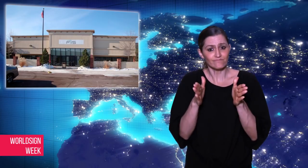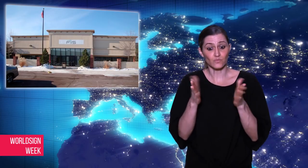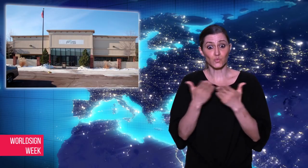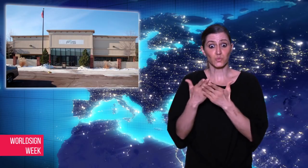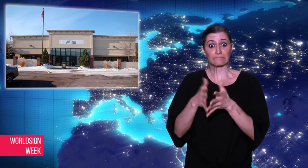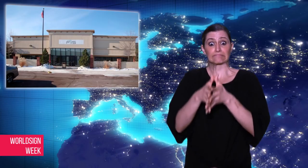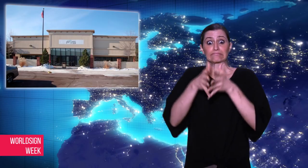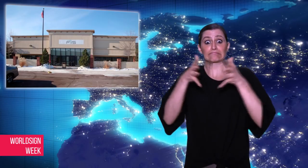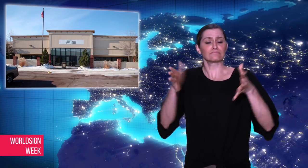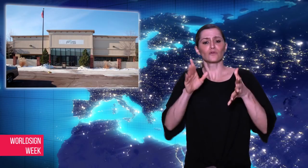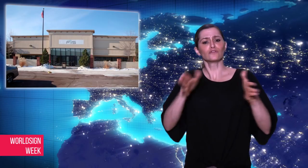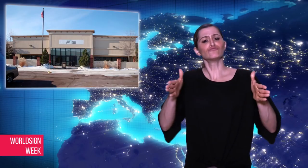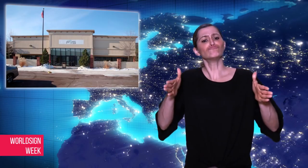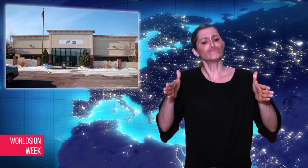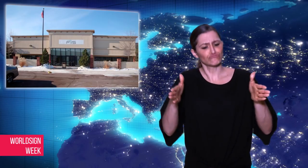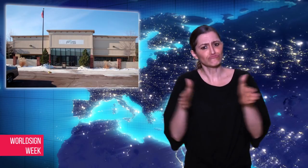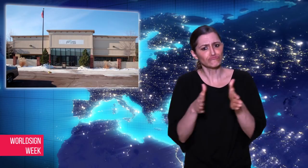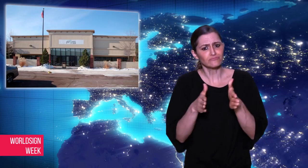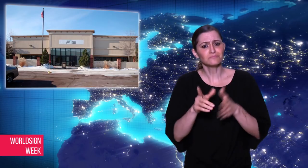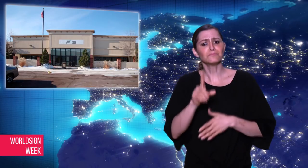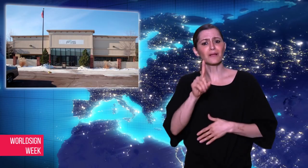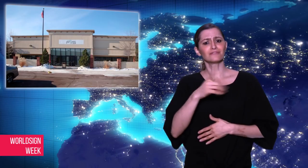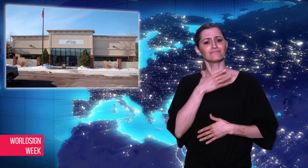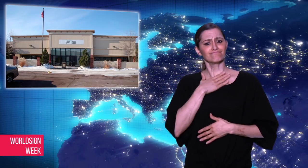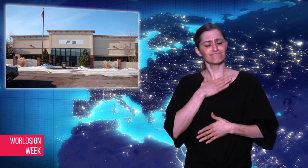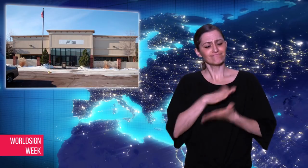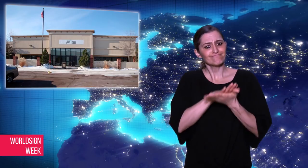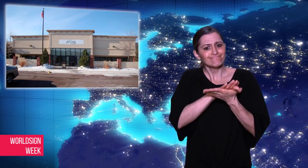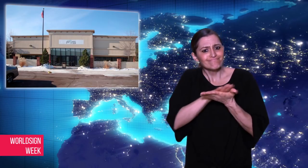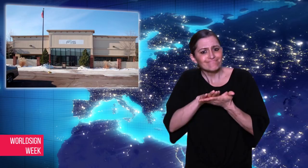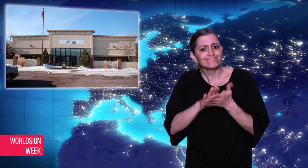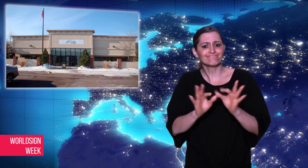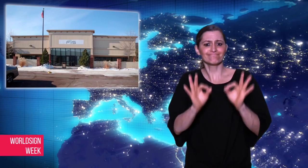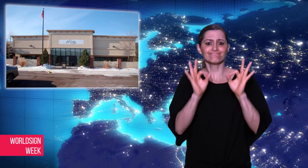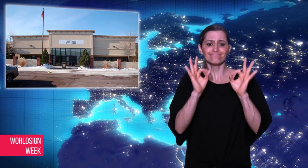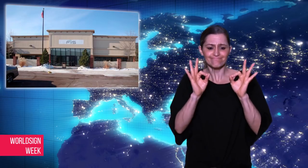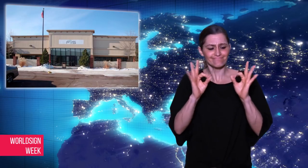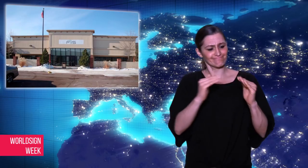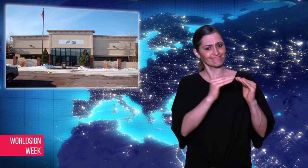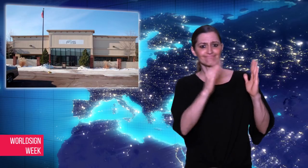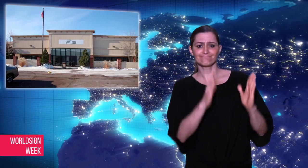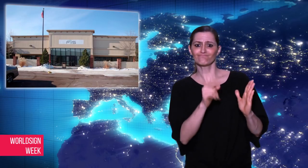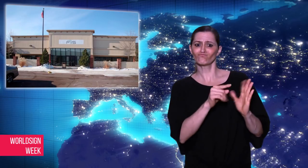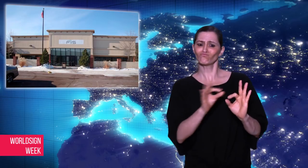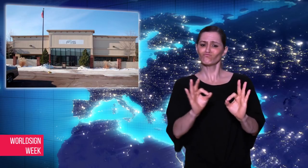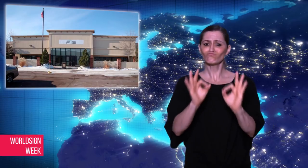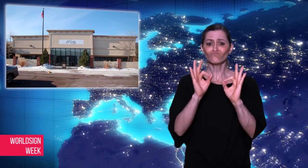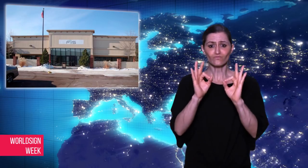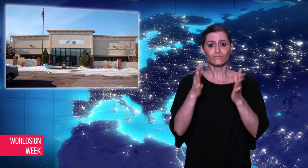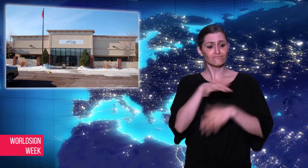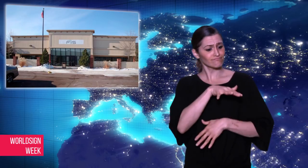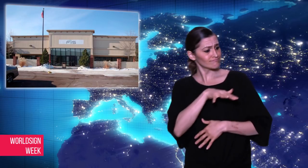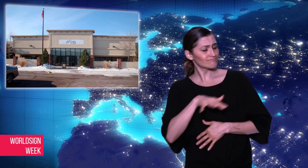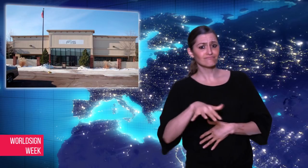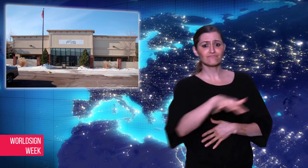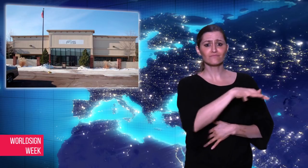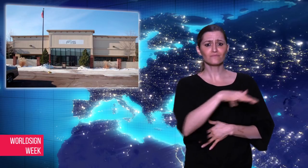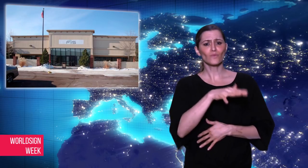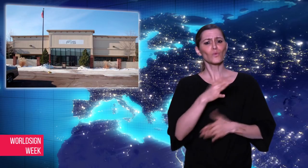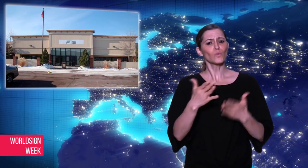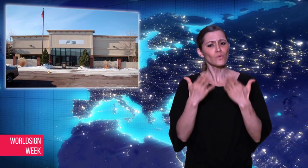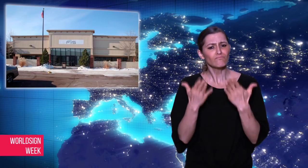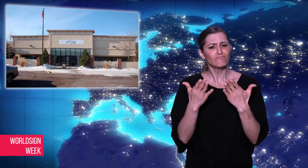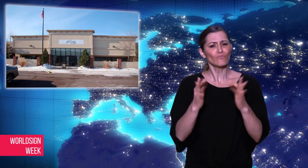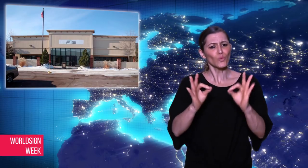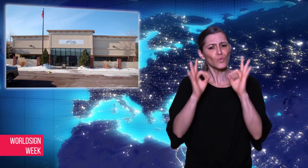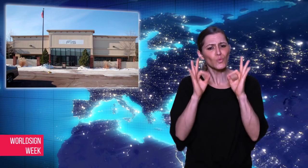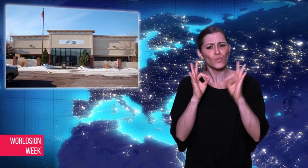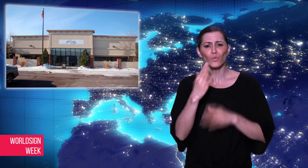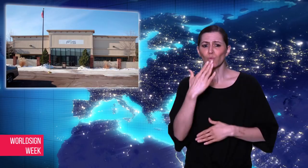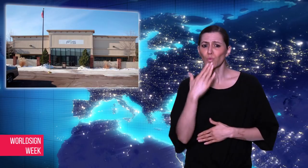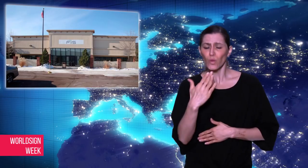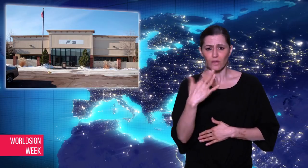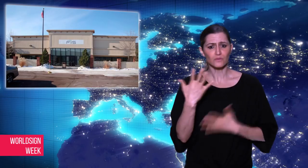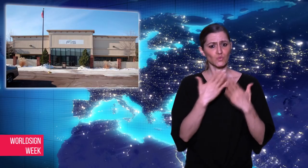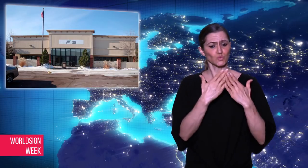The Deaf community wanted a smaller but much nicer